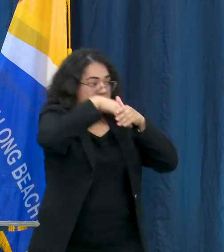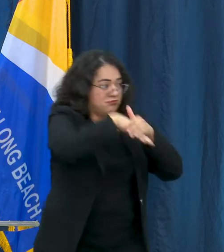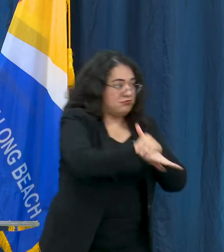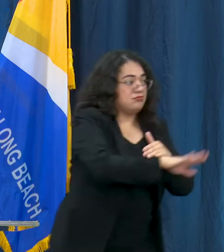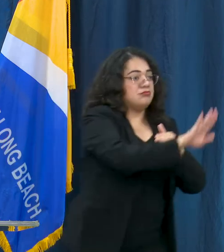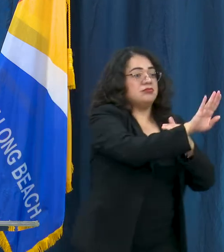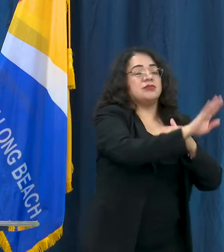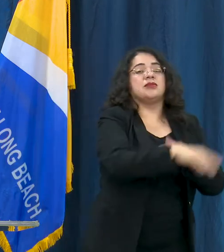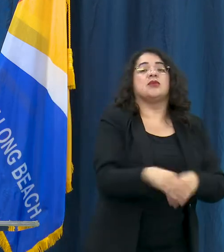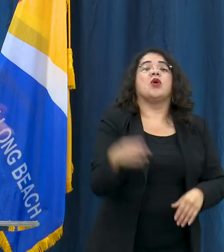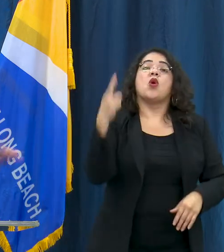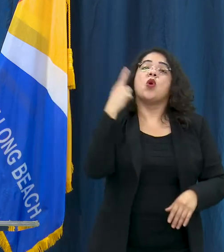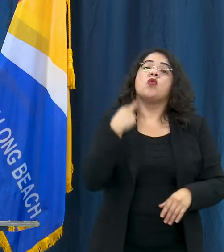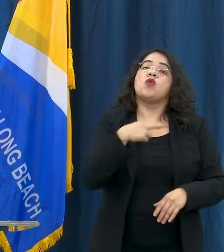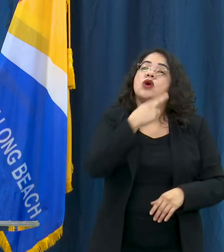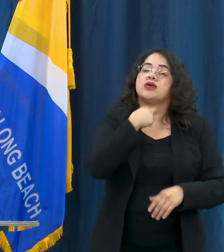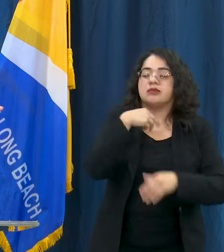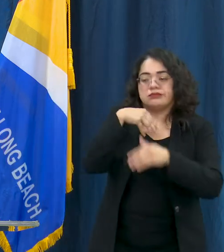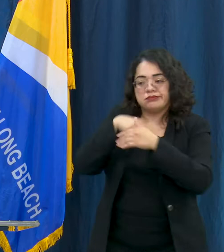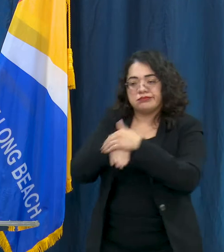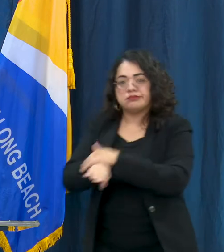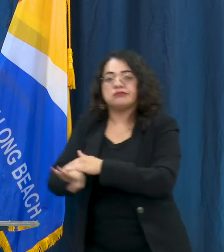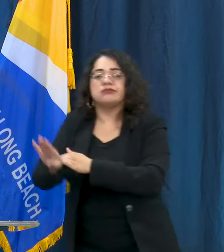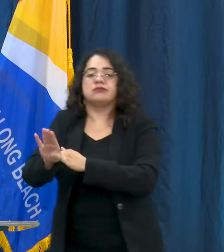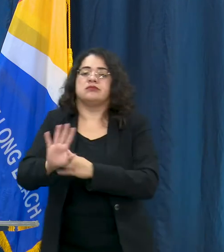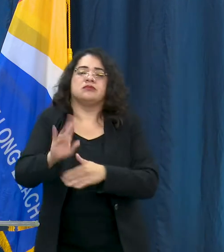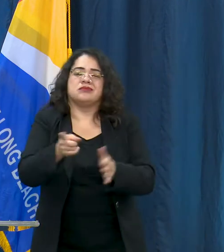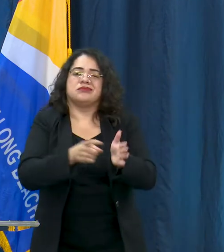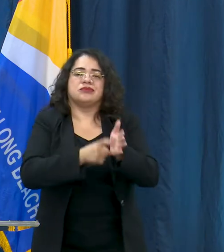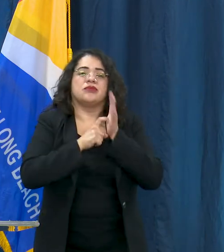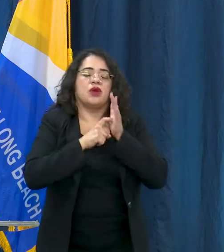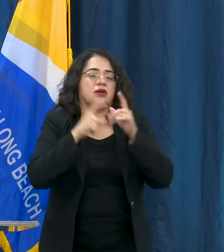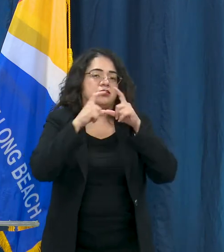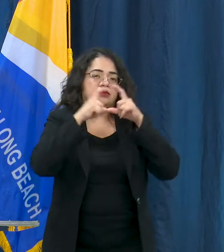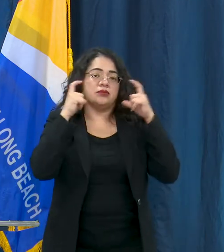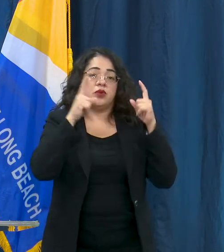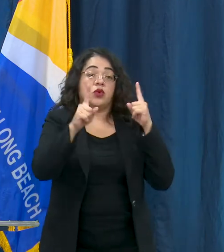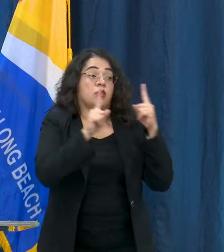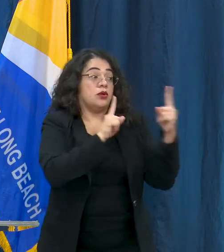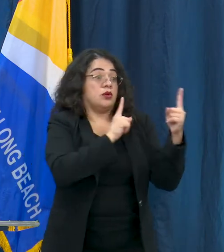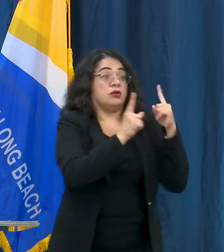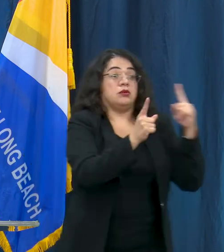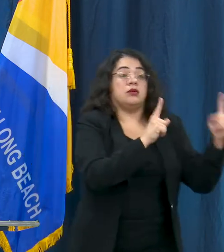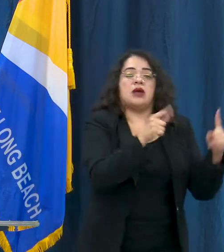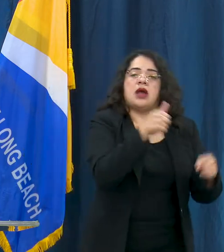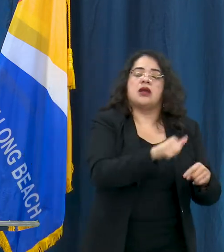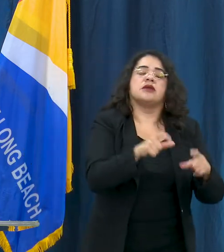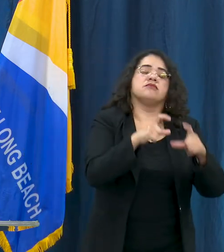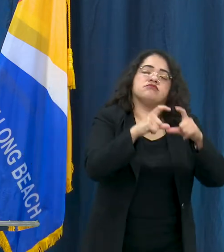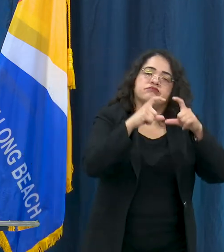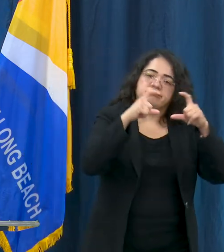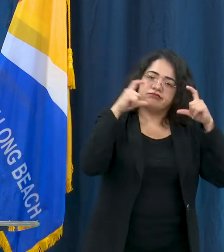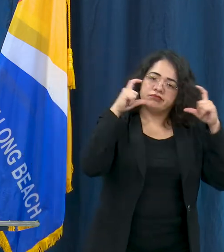or whether you are around others, so that actually is a requirement